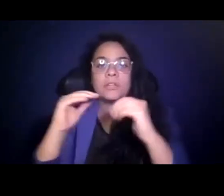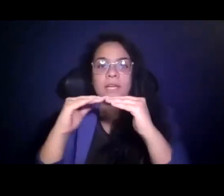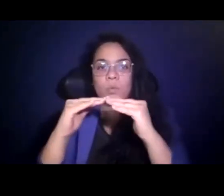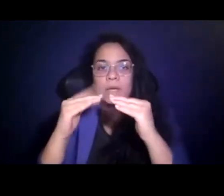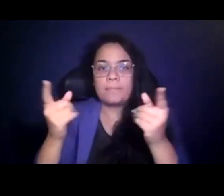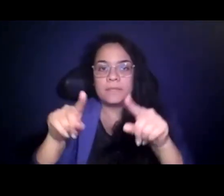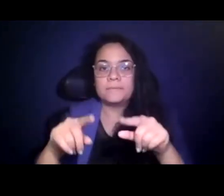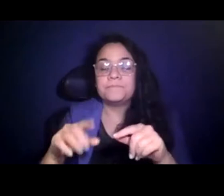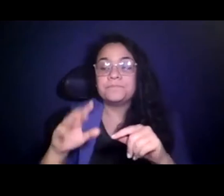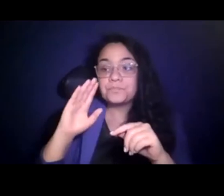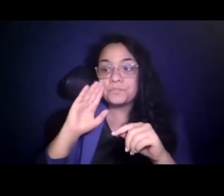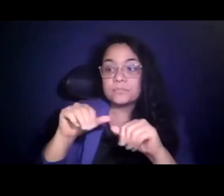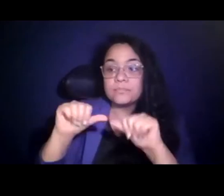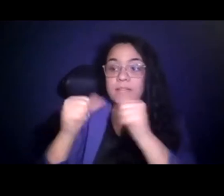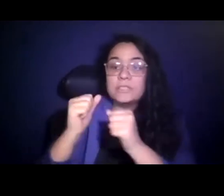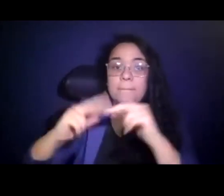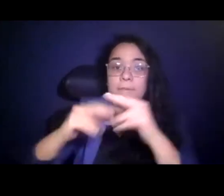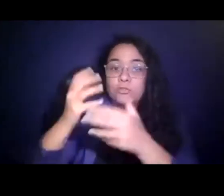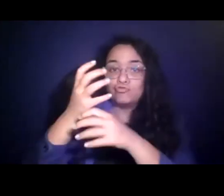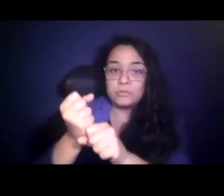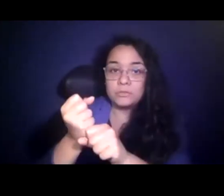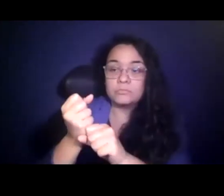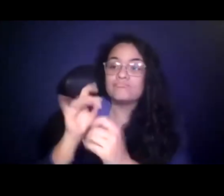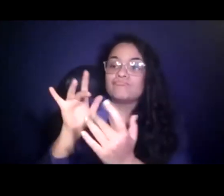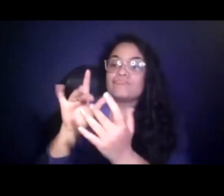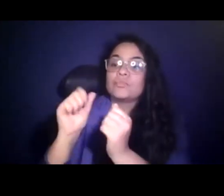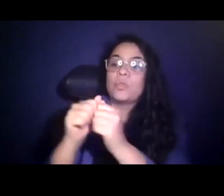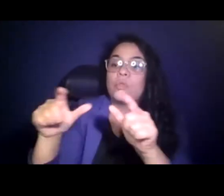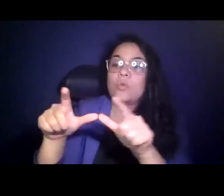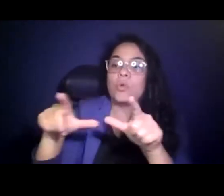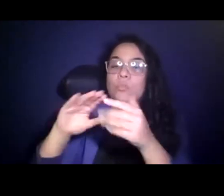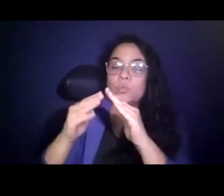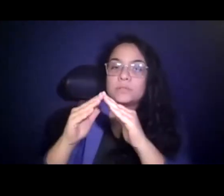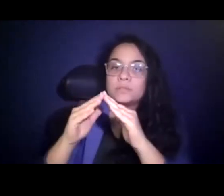15:18:35 Agencies can build trust and reach out to local communities, prioritizing engagement